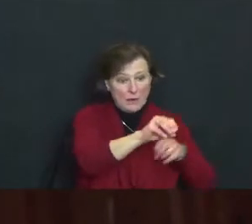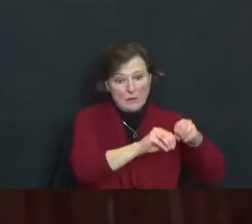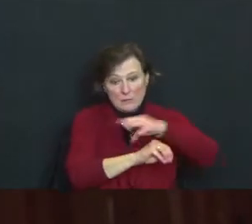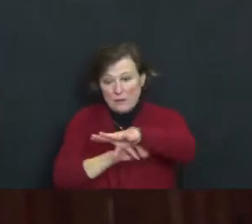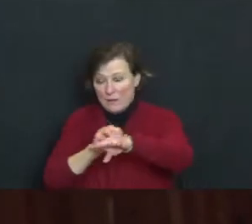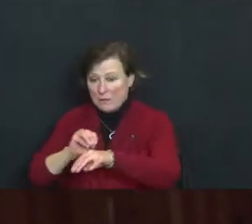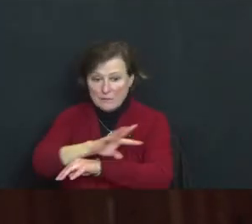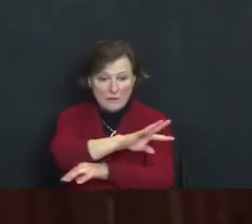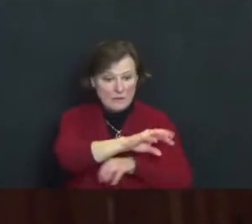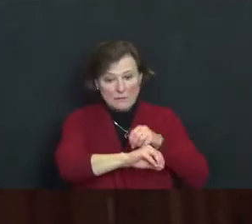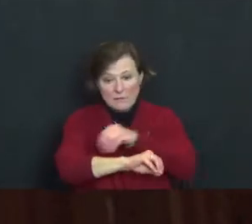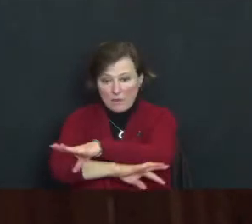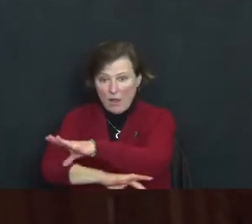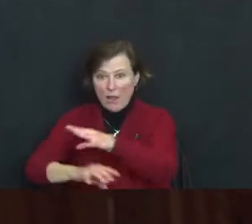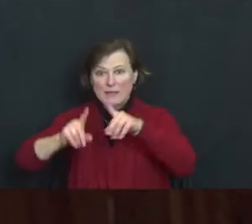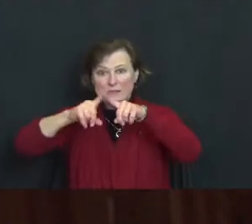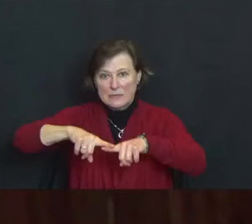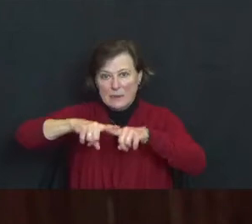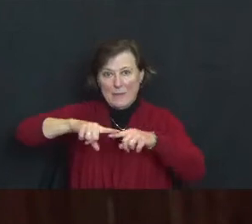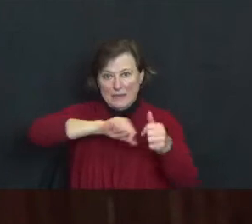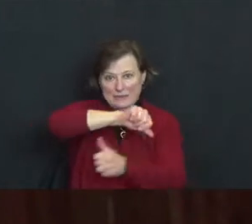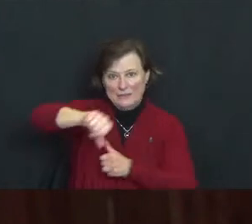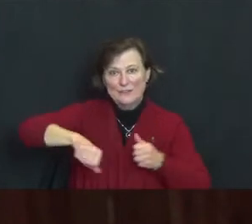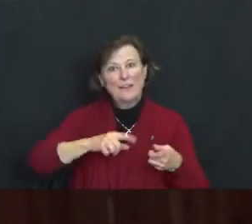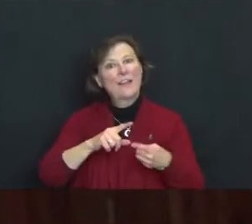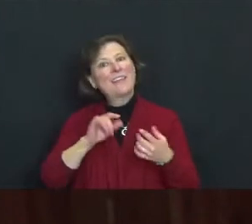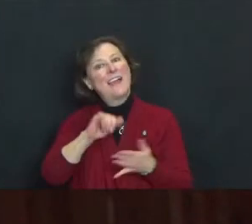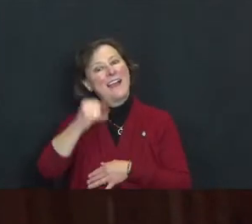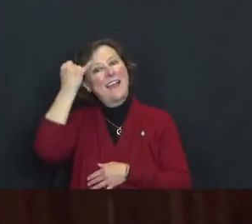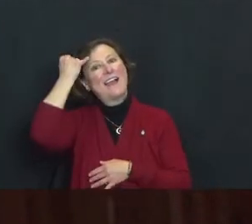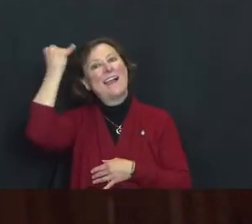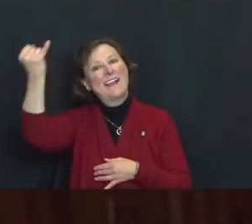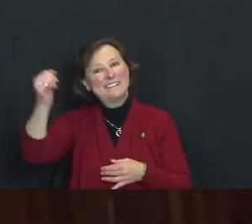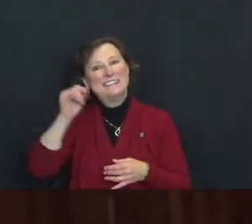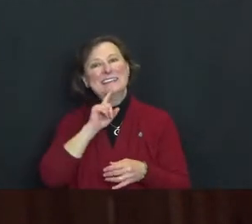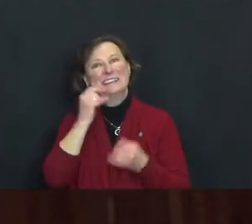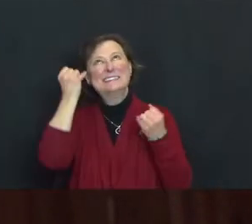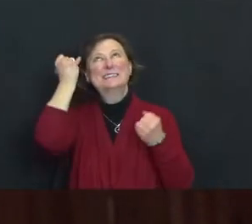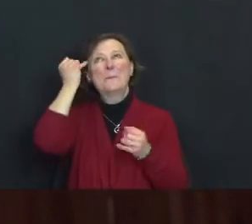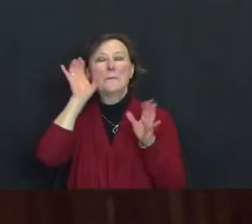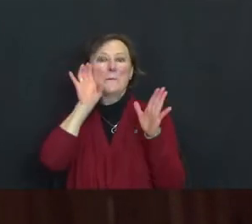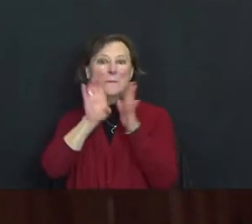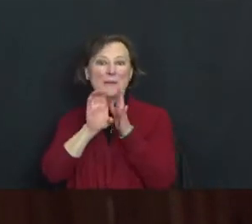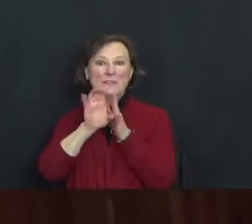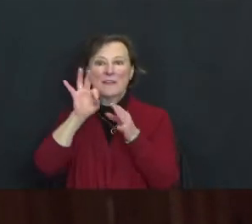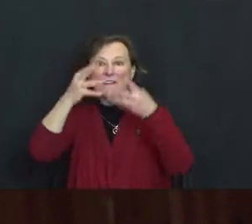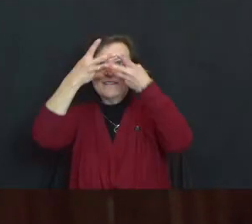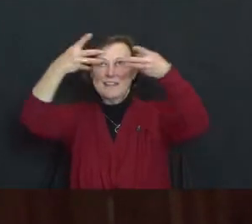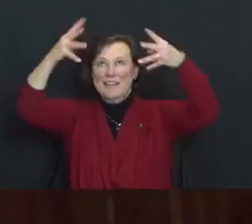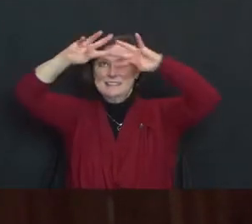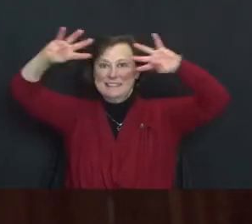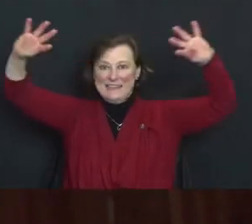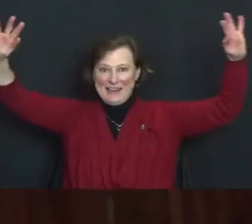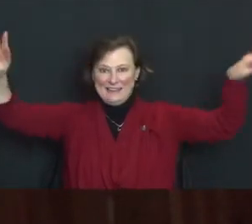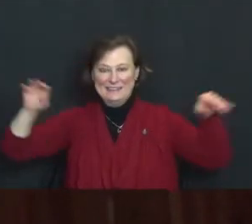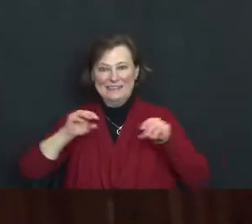“the classical illustration of this is the image of Indra's net in the flower ornament sutra.